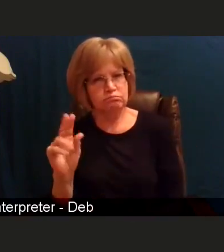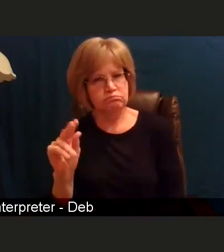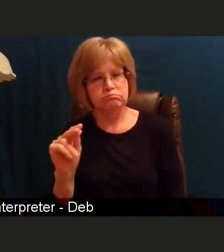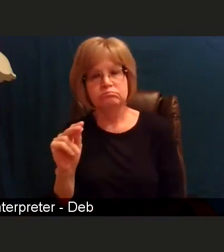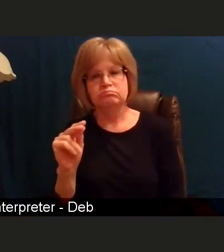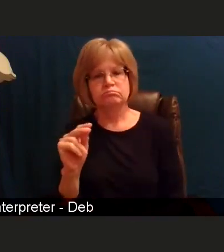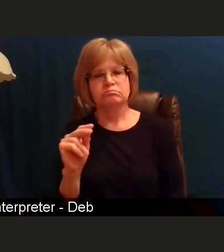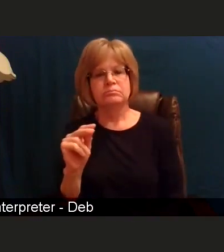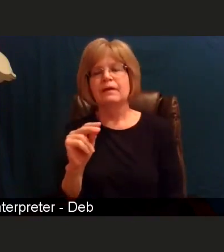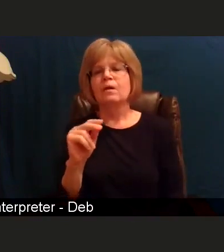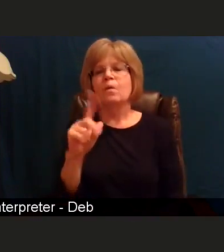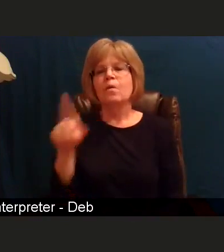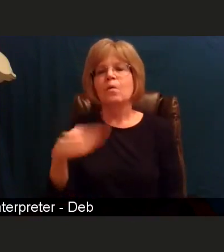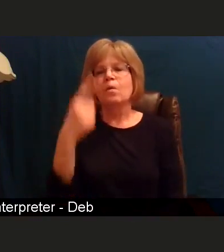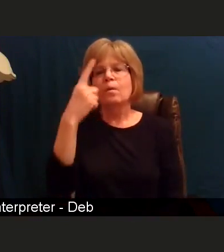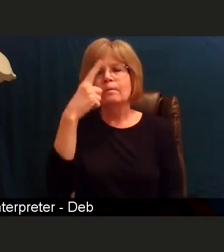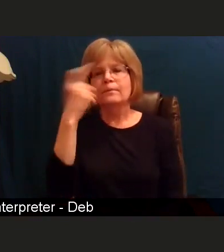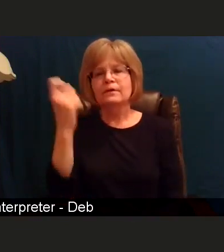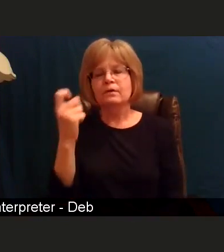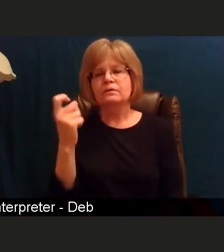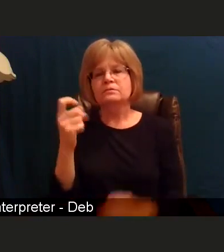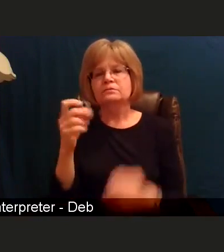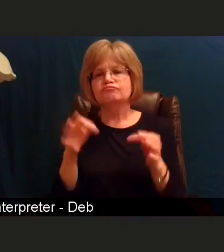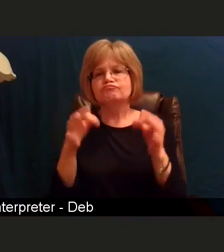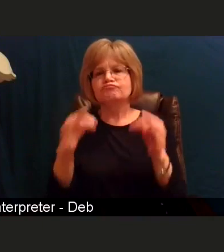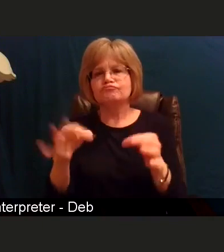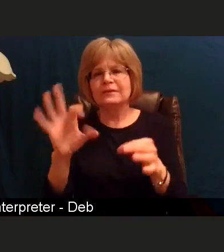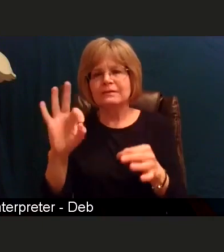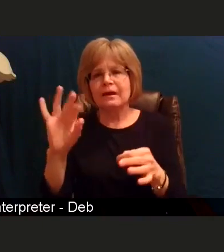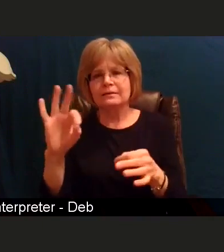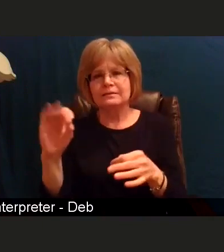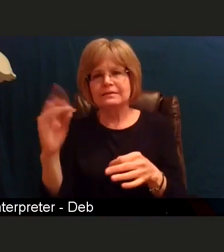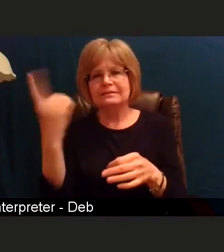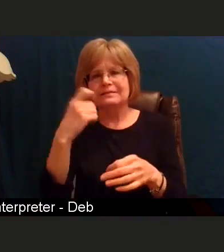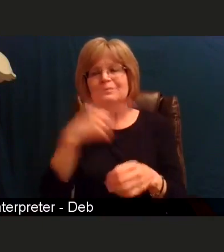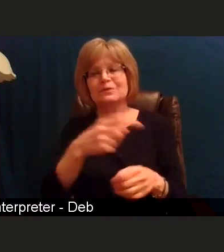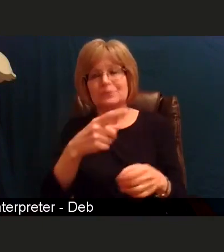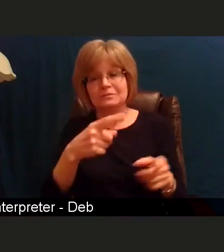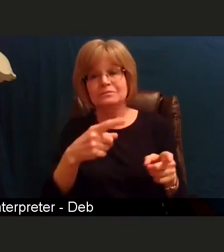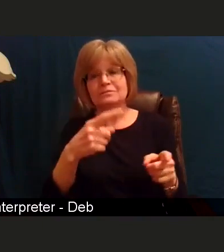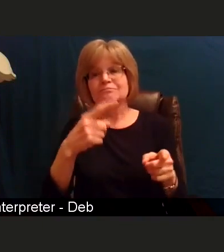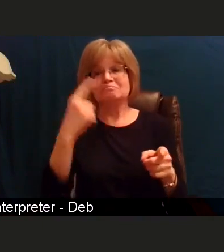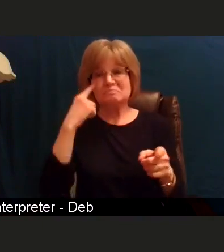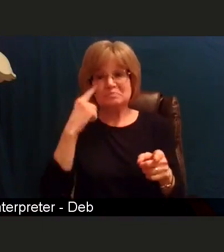it's just because you are presumed to have immunity for at least 90 days,